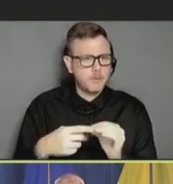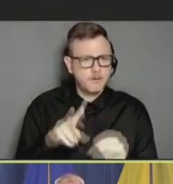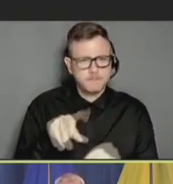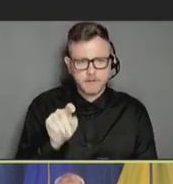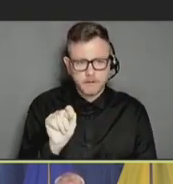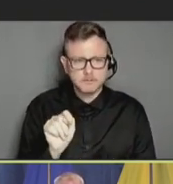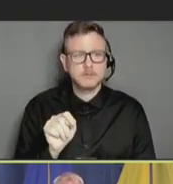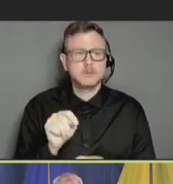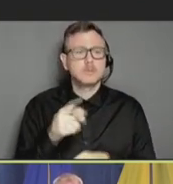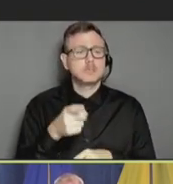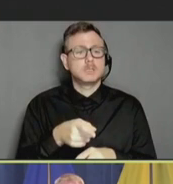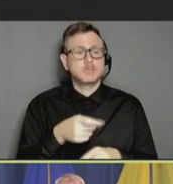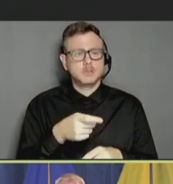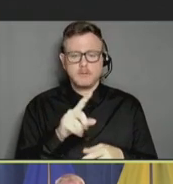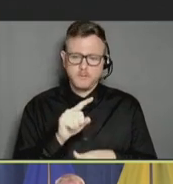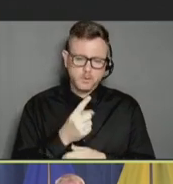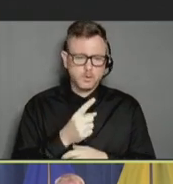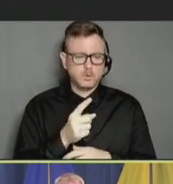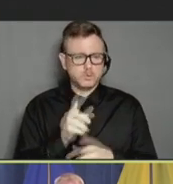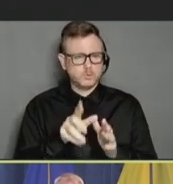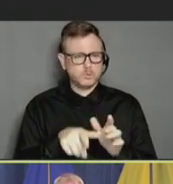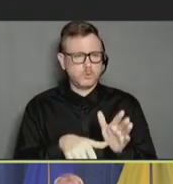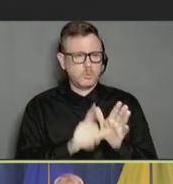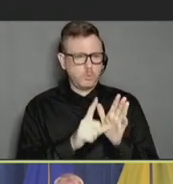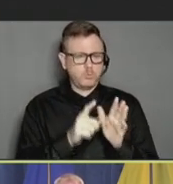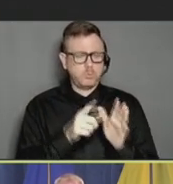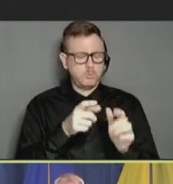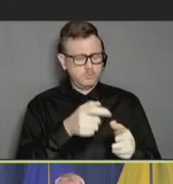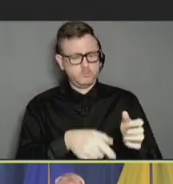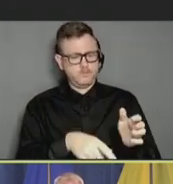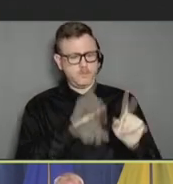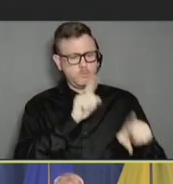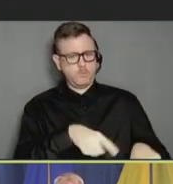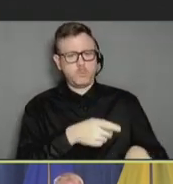this initial report, VAERS analyses showed that there were a higher number of observed